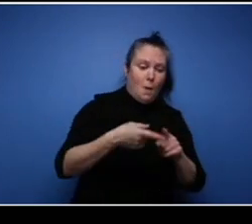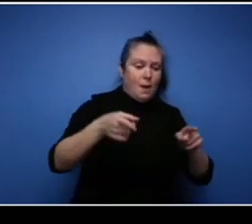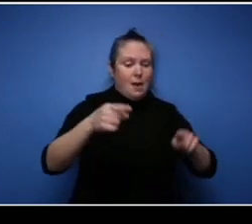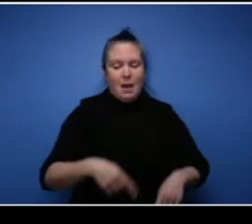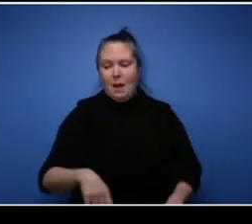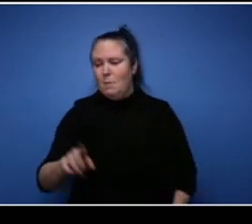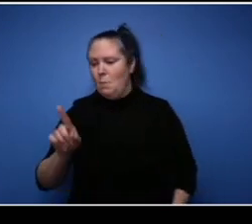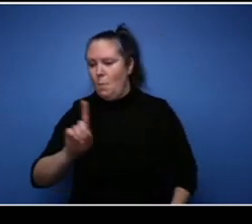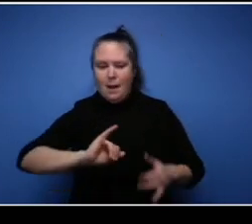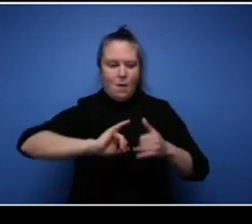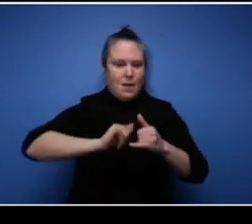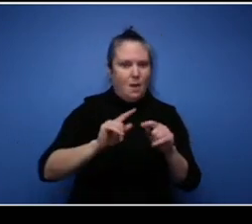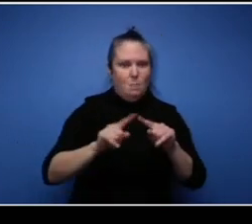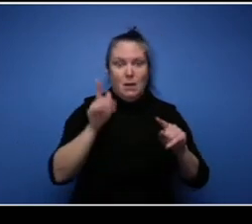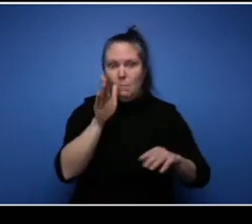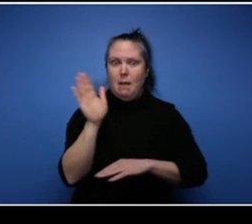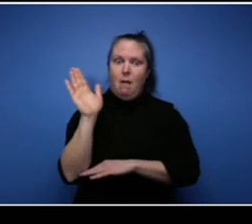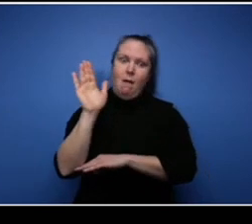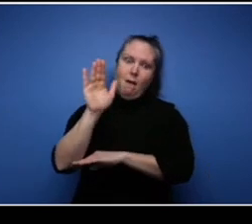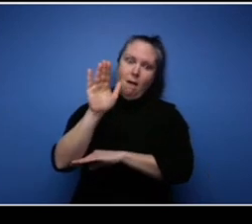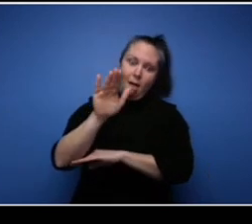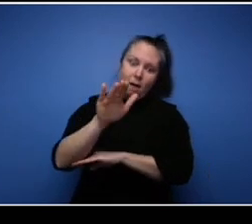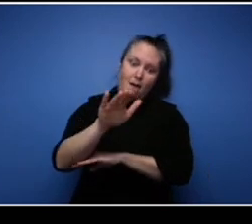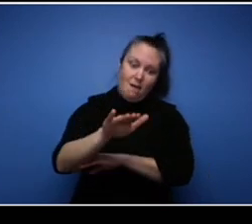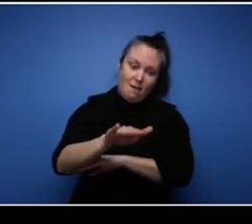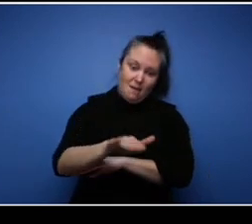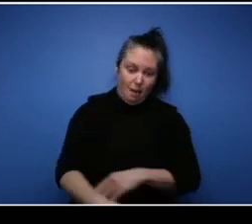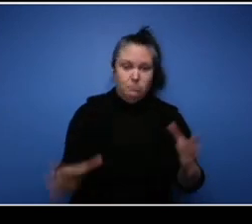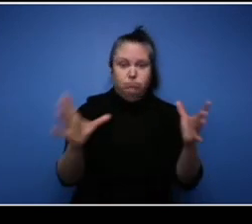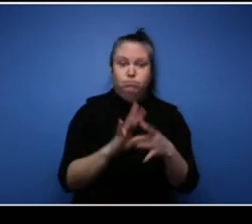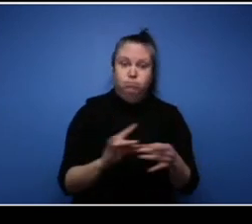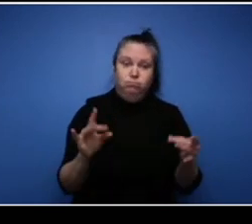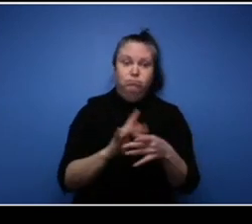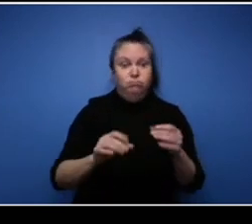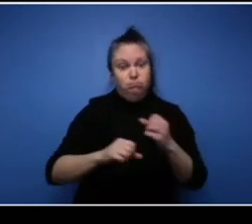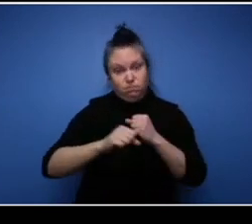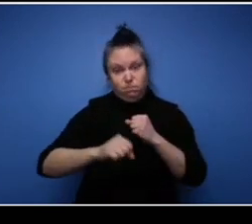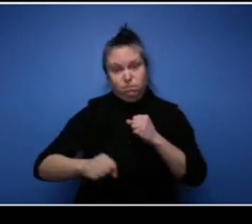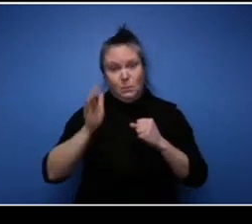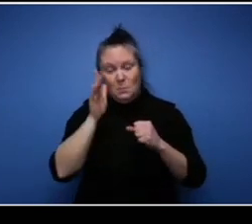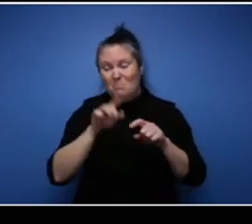here all afternoon but yet it does happen, it's on a regular basis, and you know what